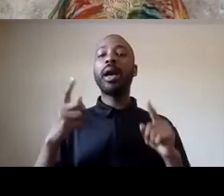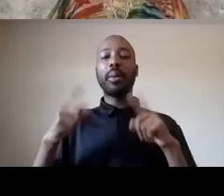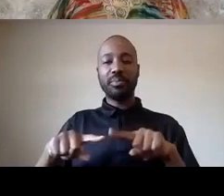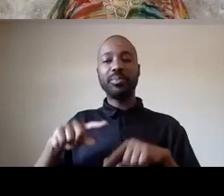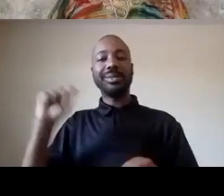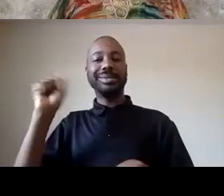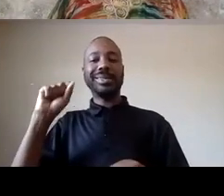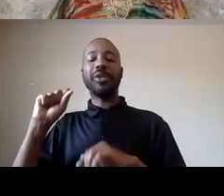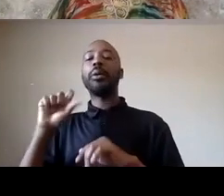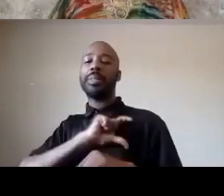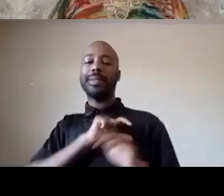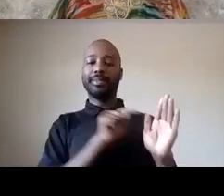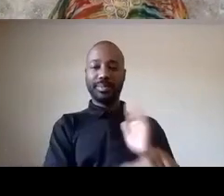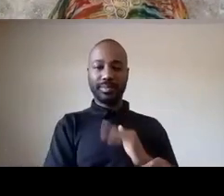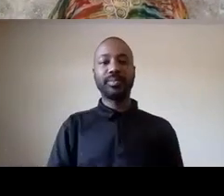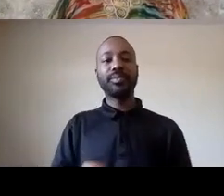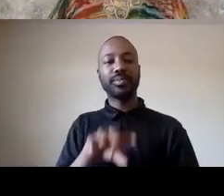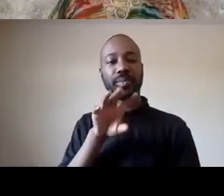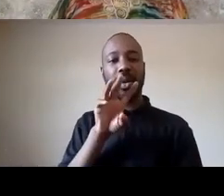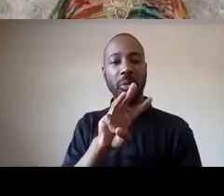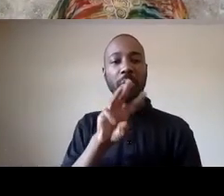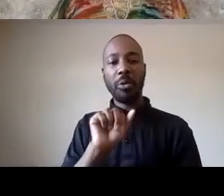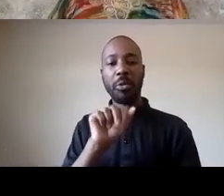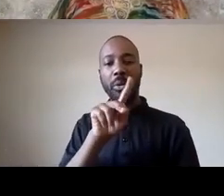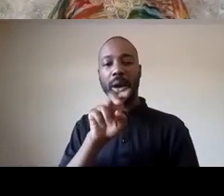wakisha wilson whose name i invoked before was